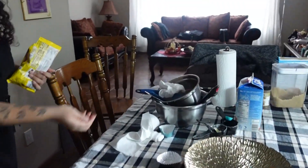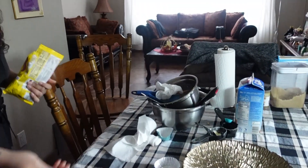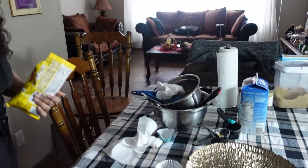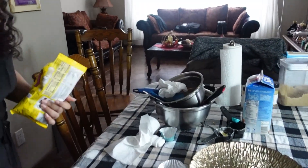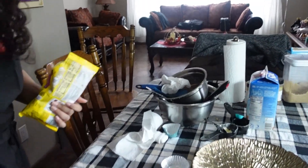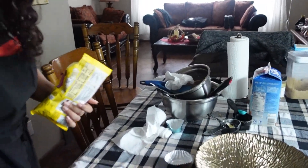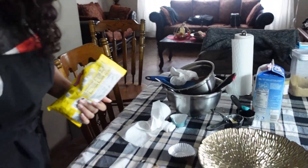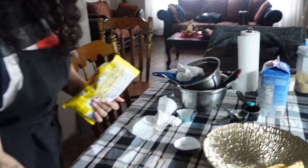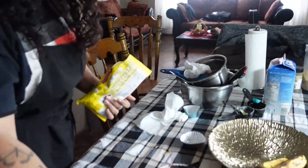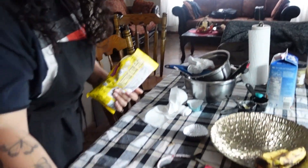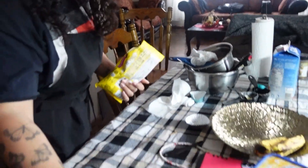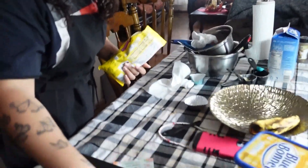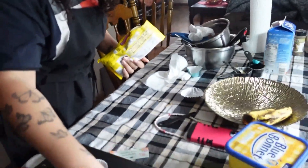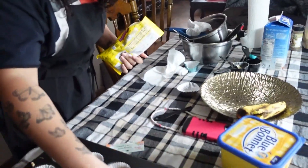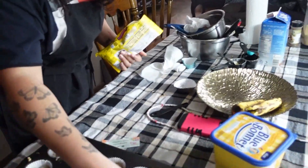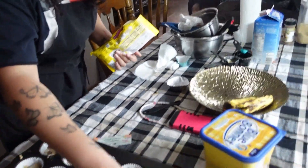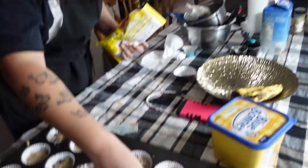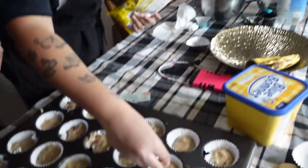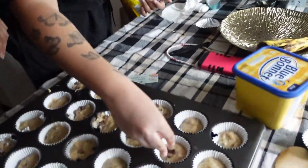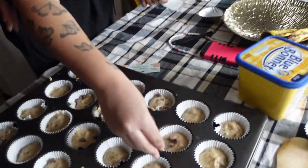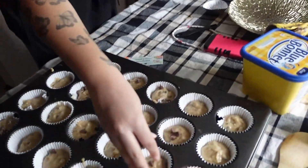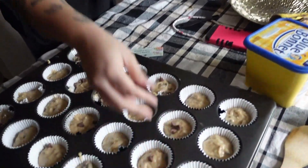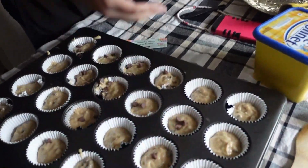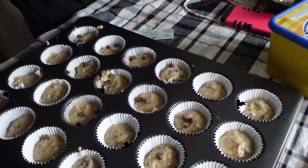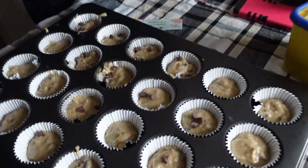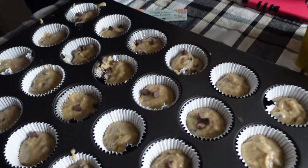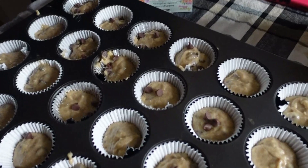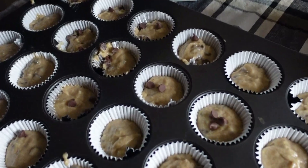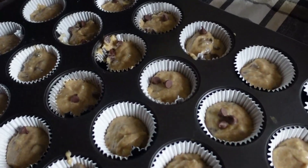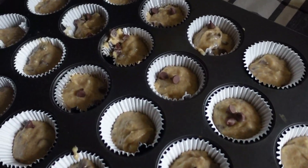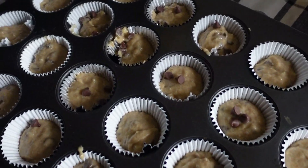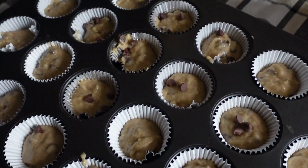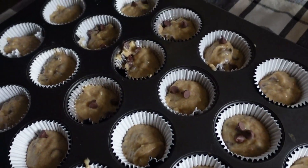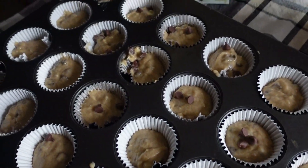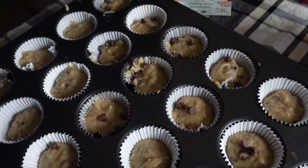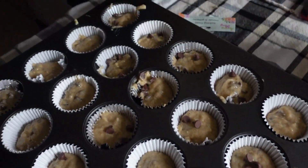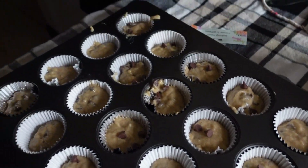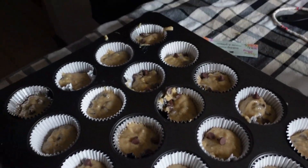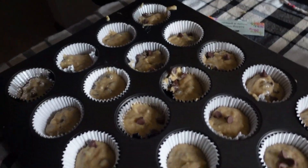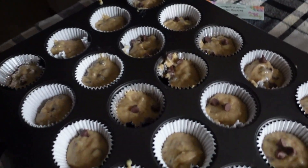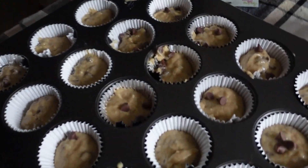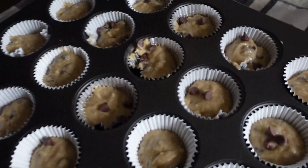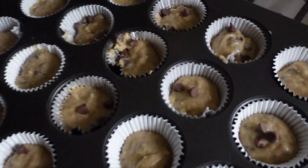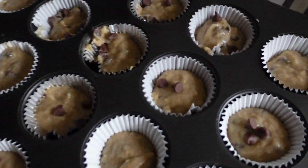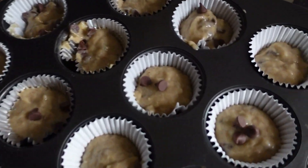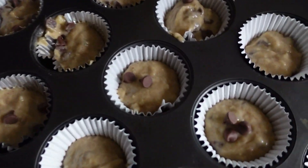yo yo that I just accidentally throw in the thingy bro um